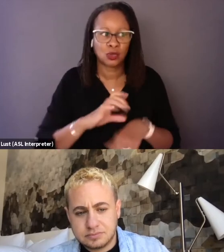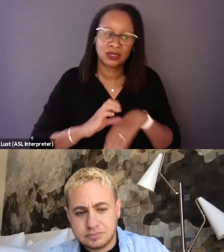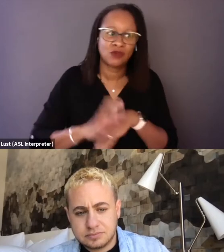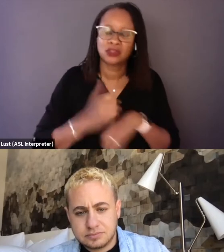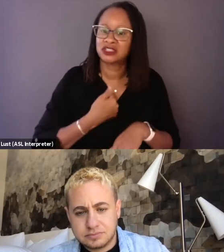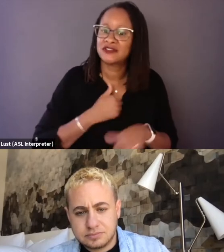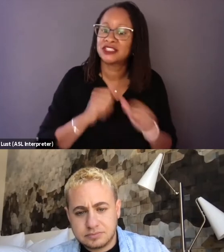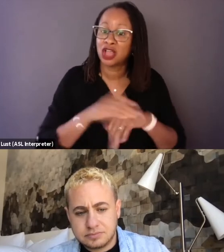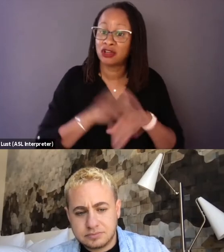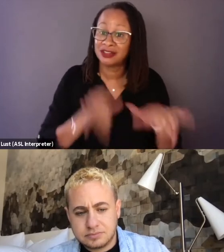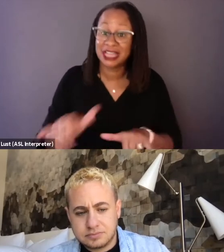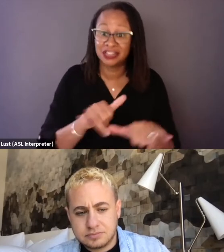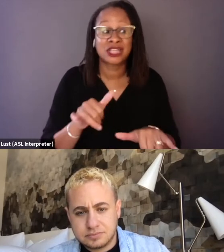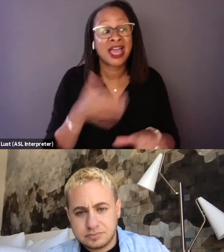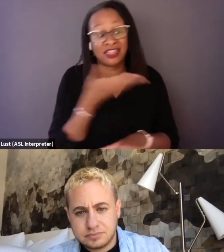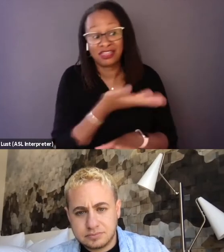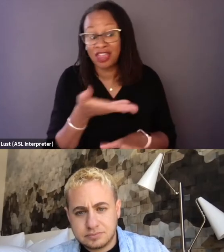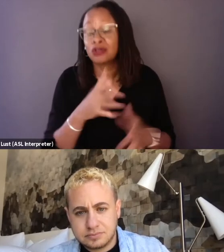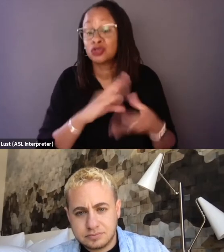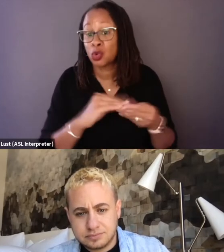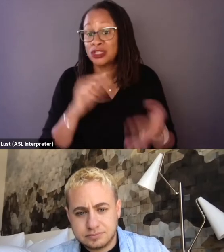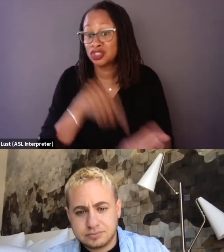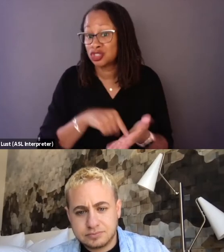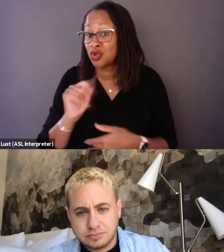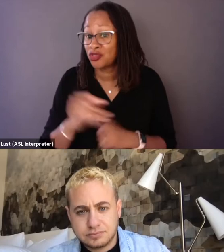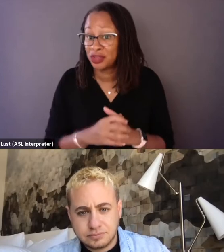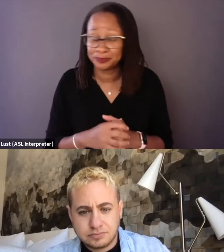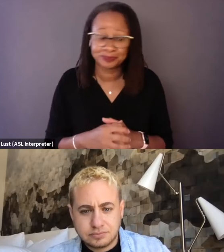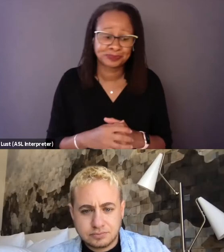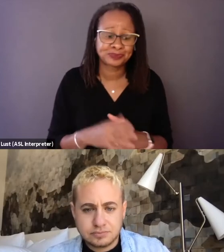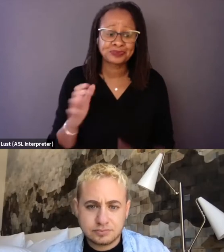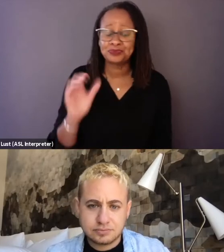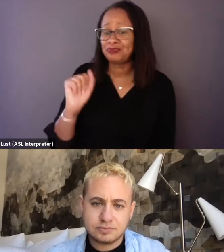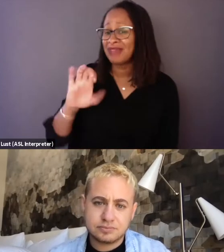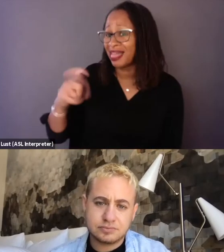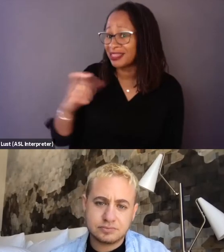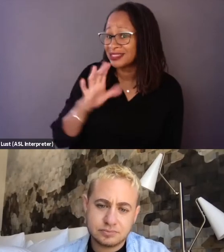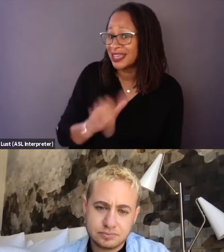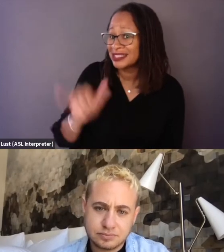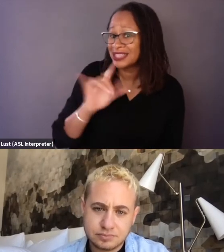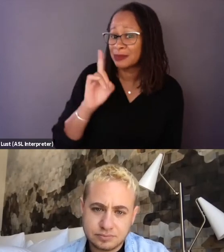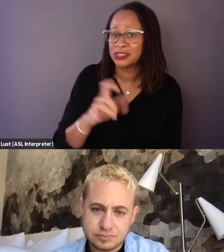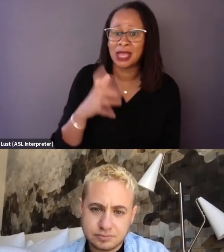And, Alex, I wanna ask you on that same tip because I'm assuming you had something to do with this